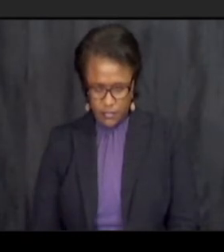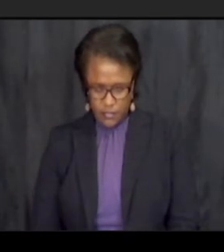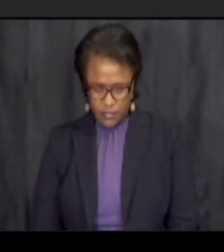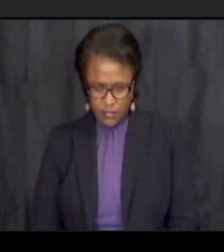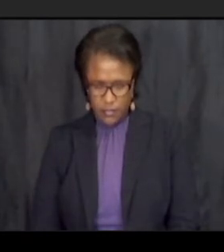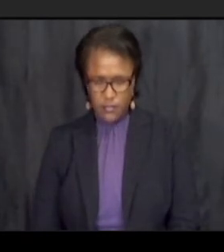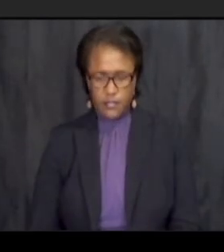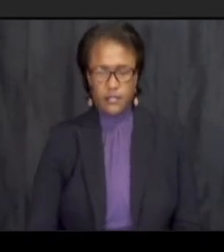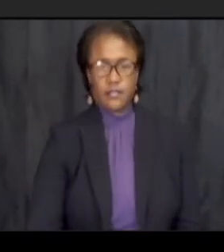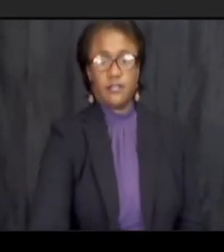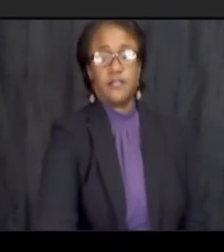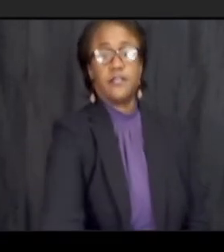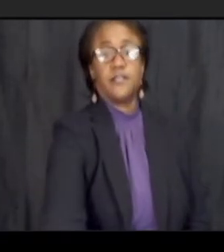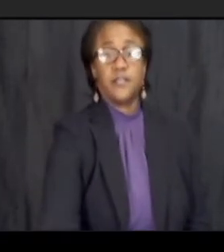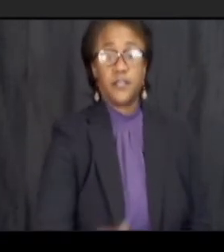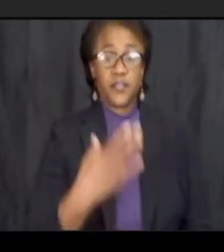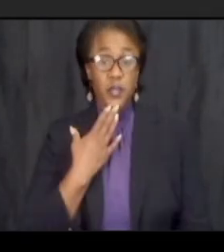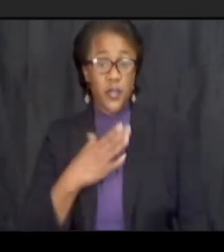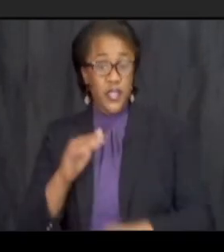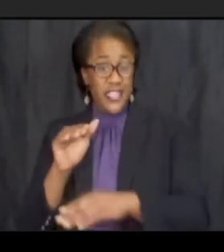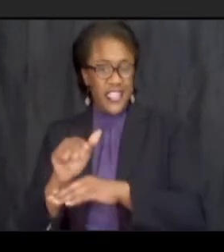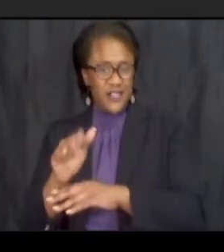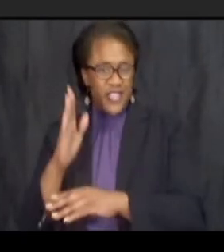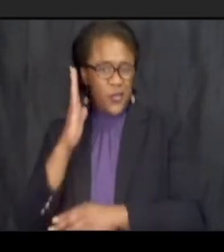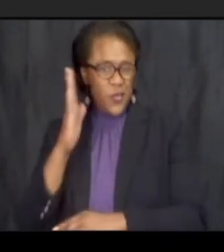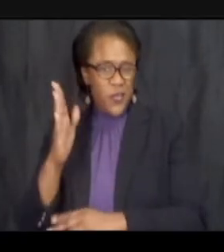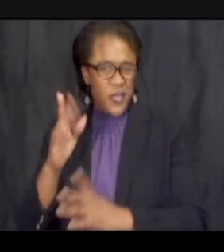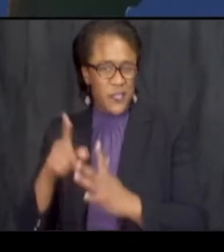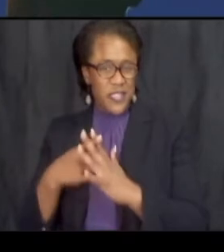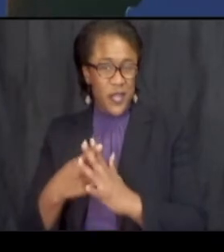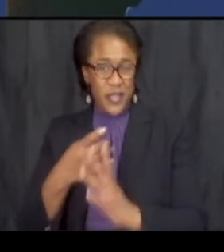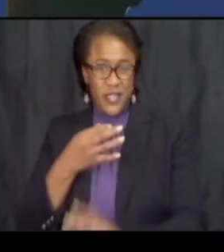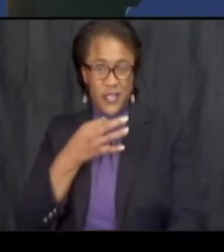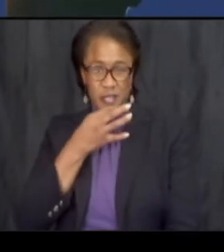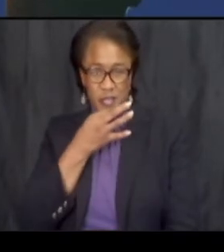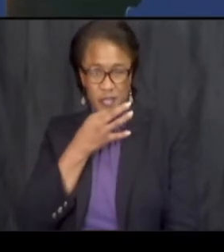good evening everyone we will be starting shortly and we're just going to give people